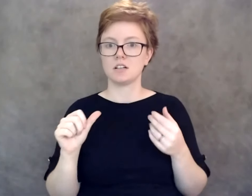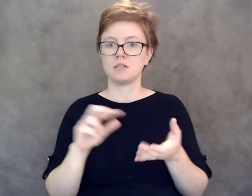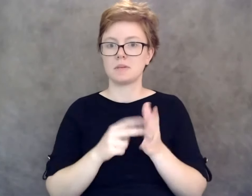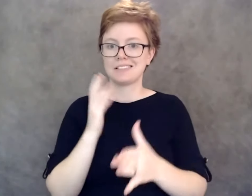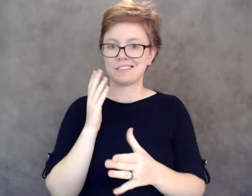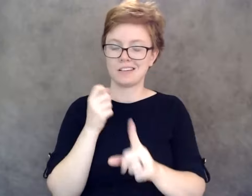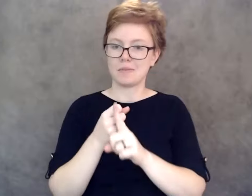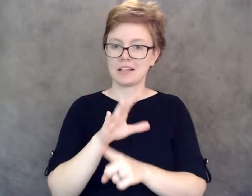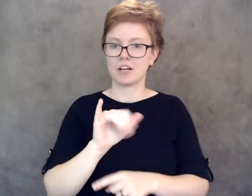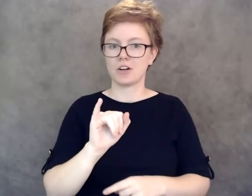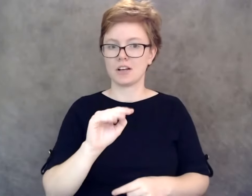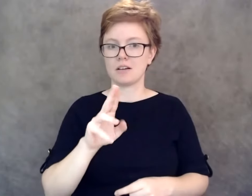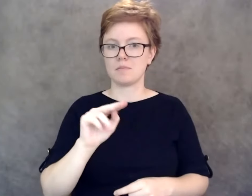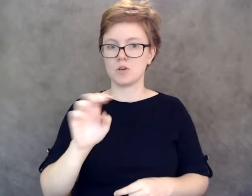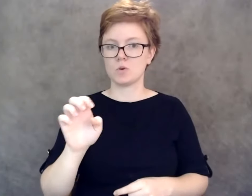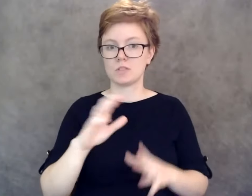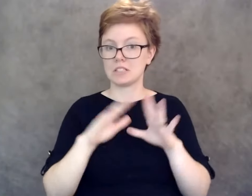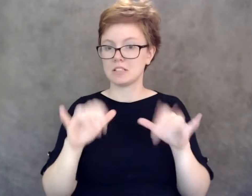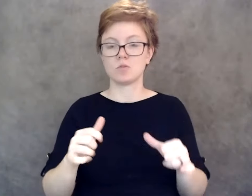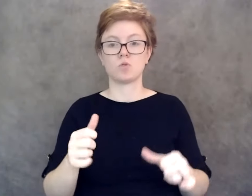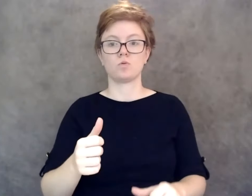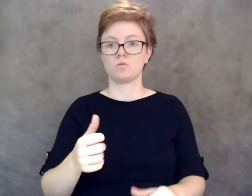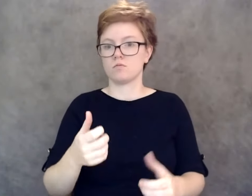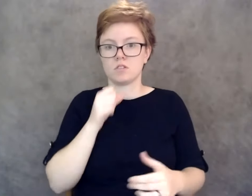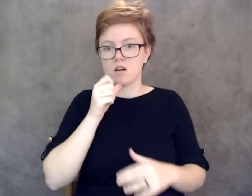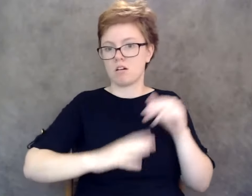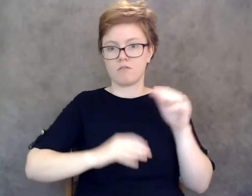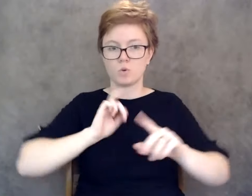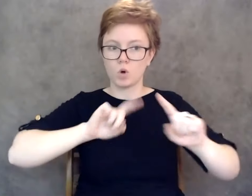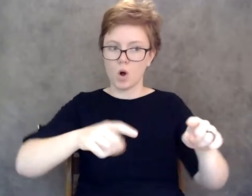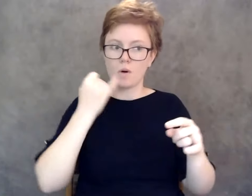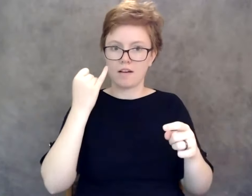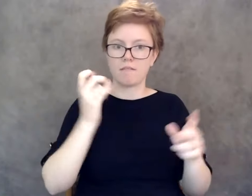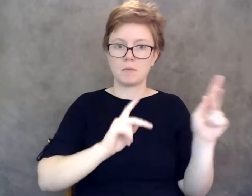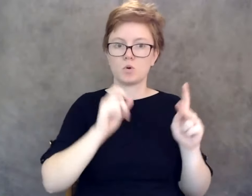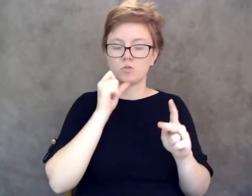when others are not wearing masks so how do we deal with such a difficulty?